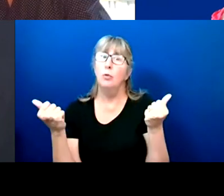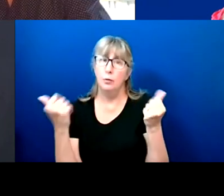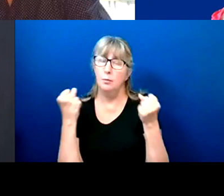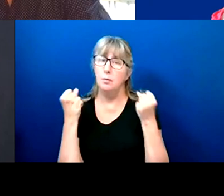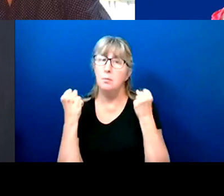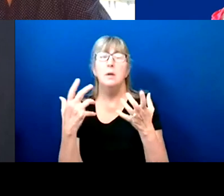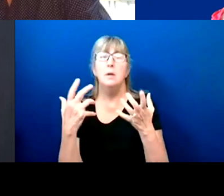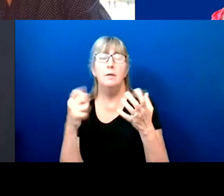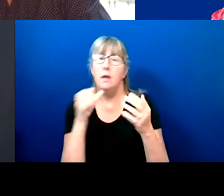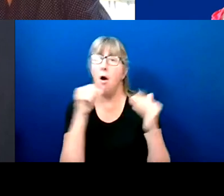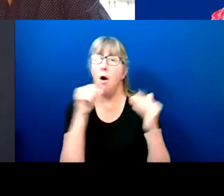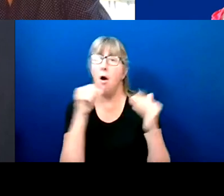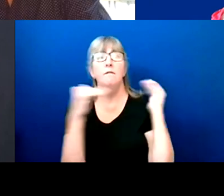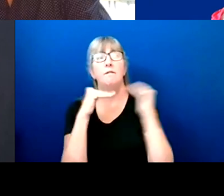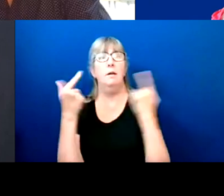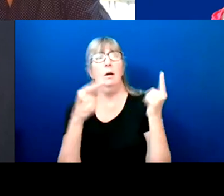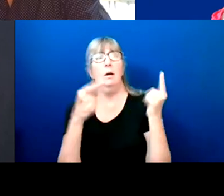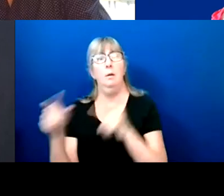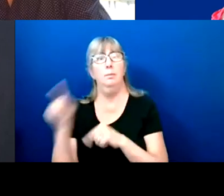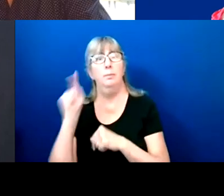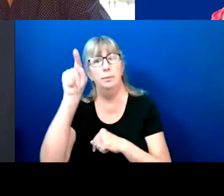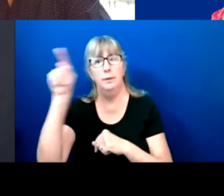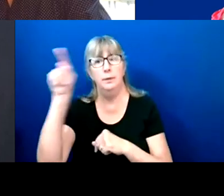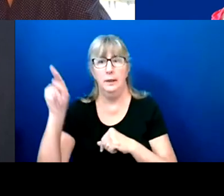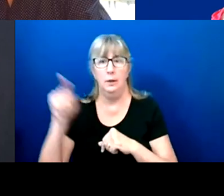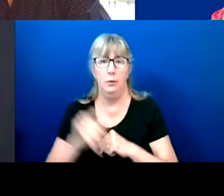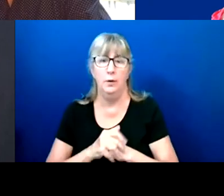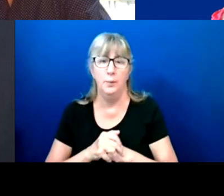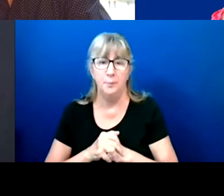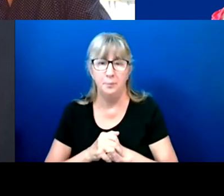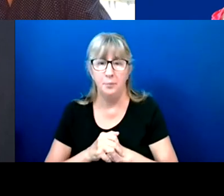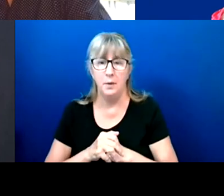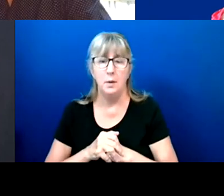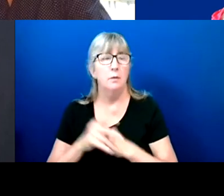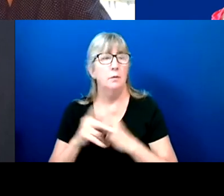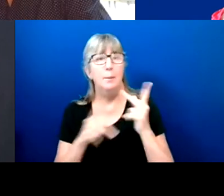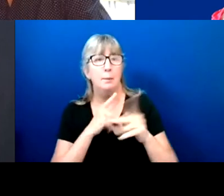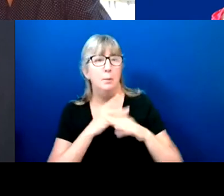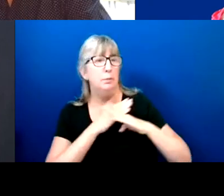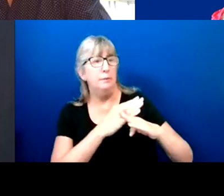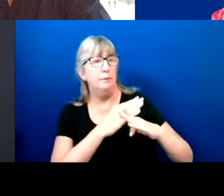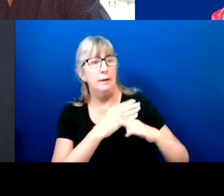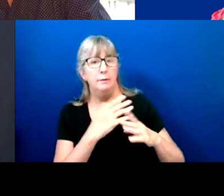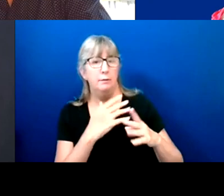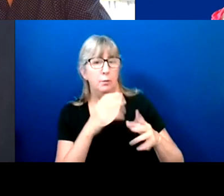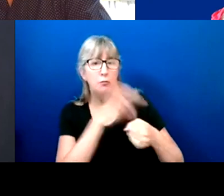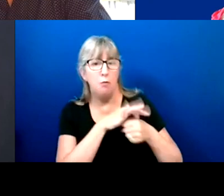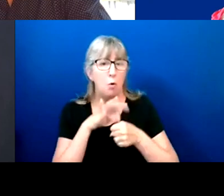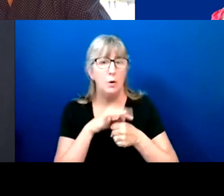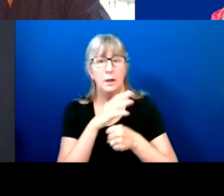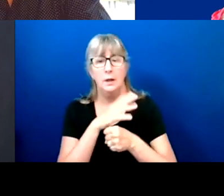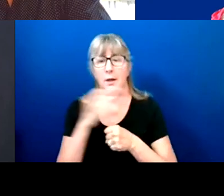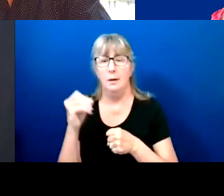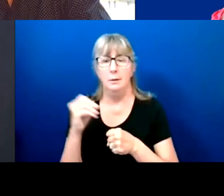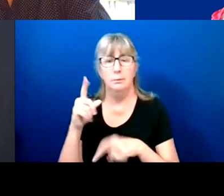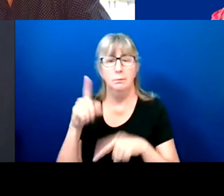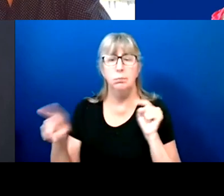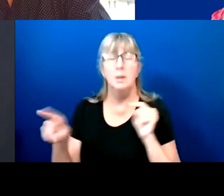folks from being able to vote. This would save us a lot of grief.